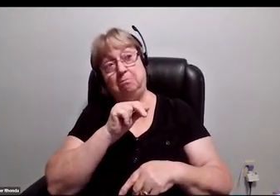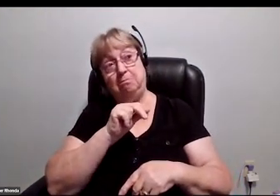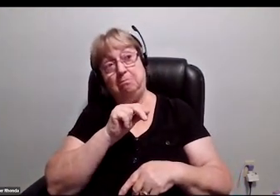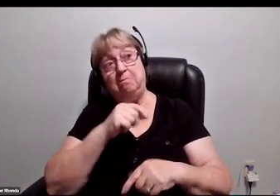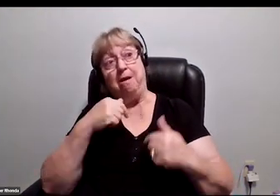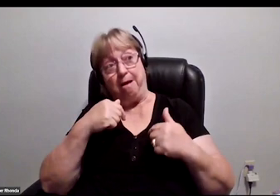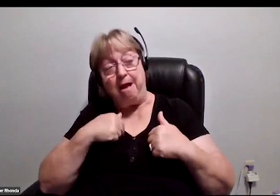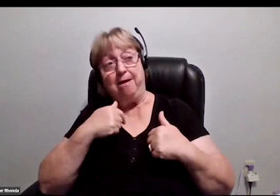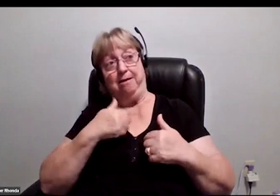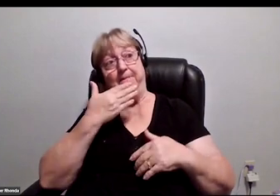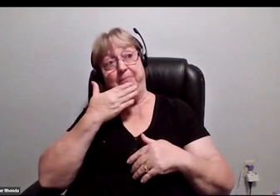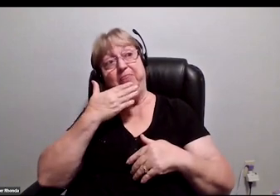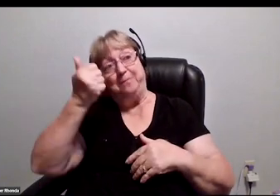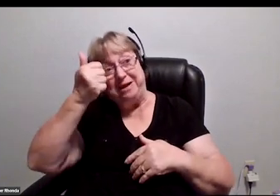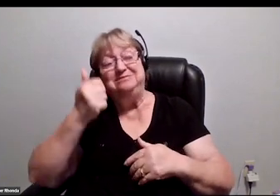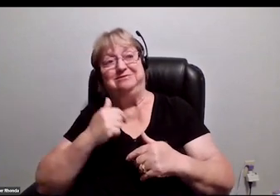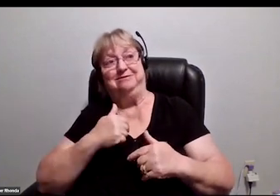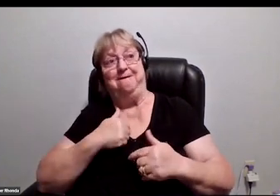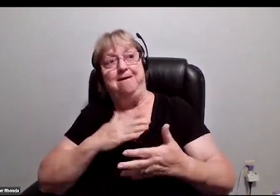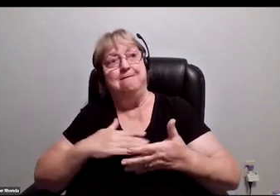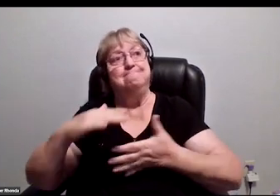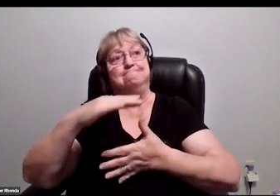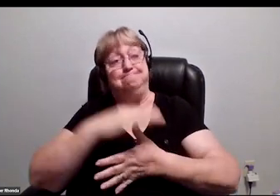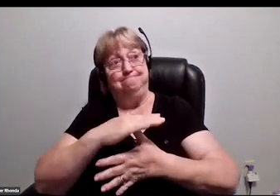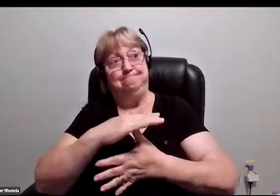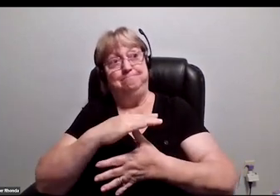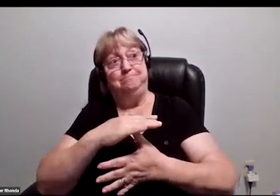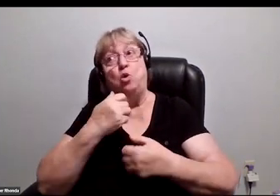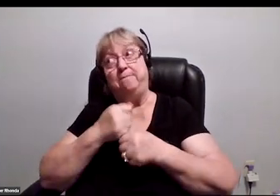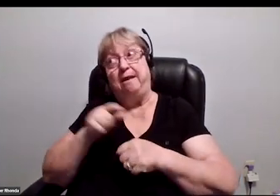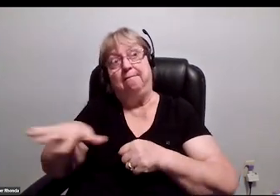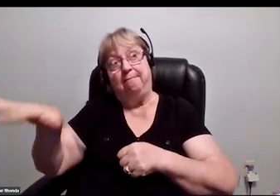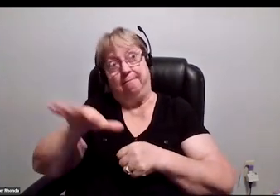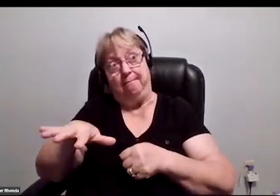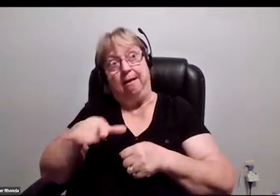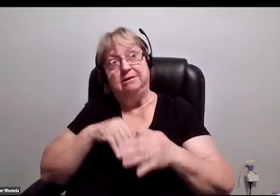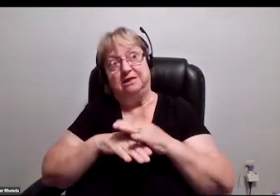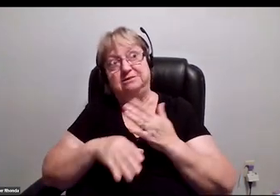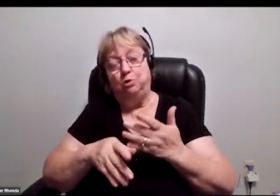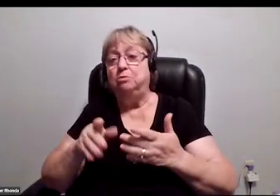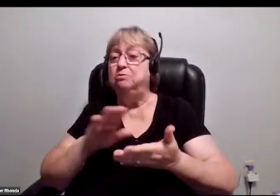because I am the best, so make it accessible." Just get really good,